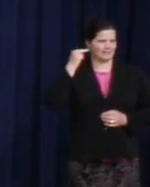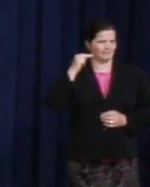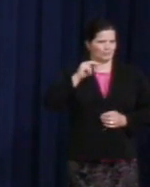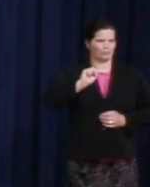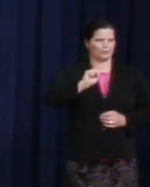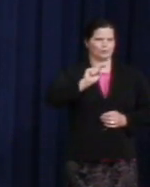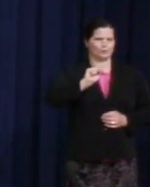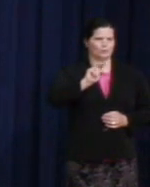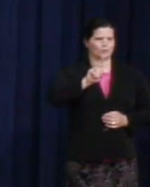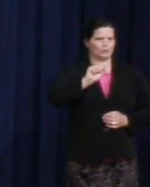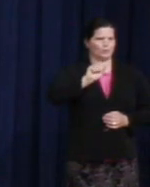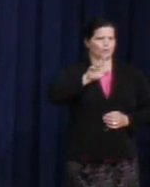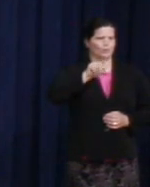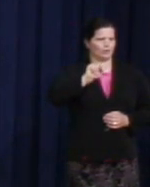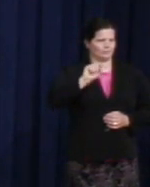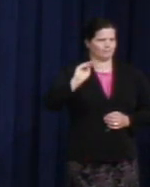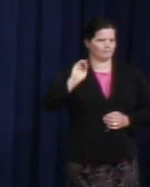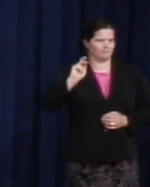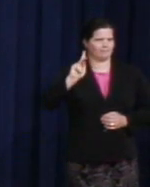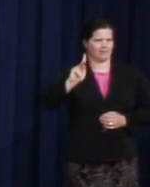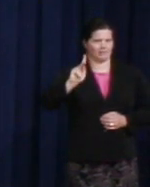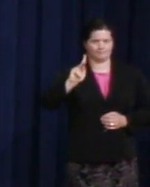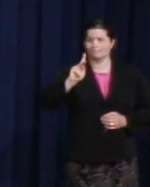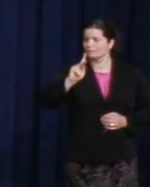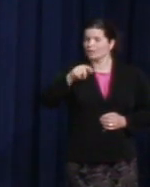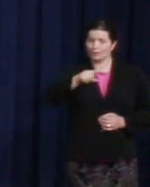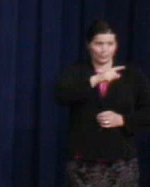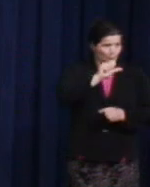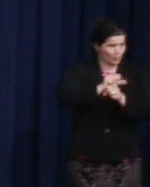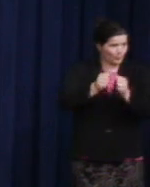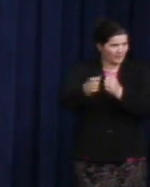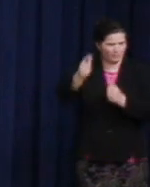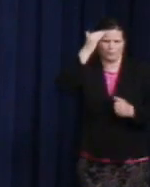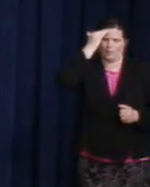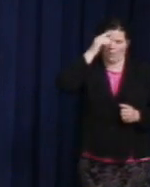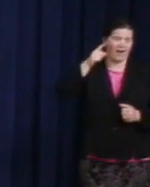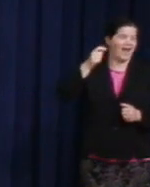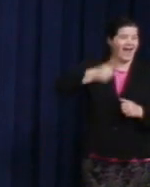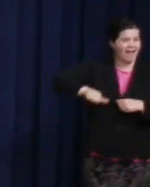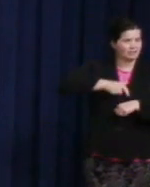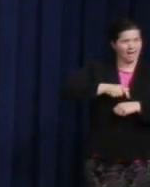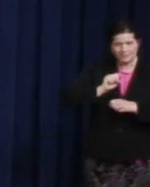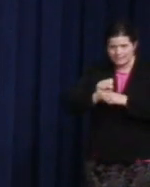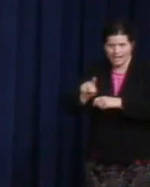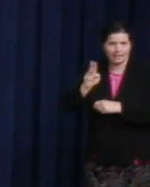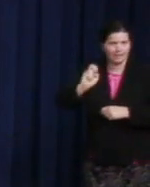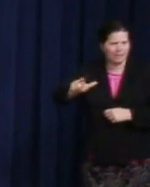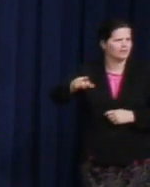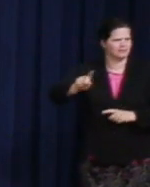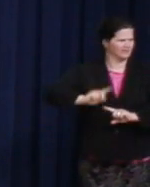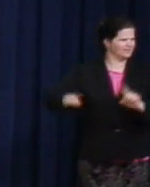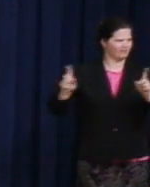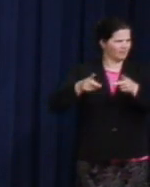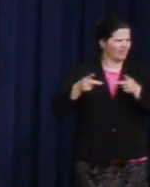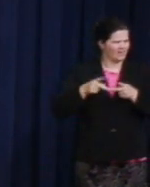you know that whenever you e-mail or call him he's in a different city around the world, which is surely a testament to his energy and passion for his work.